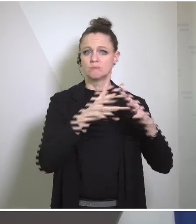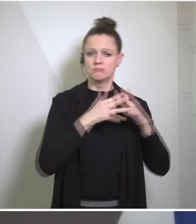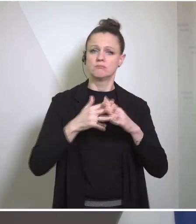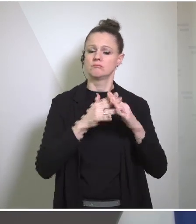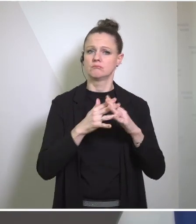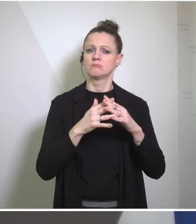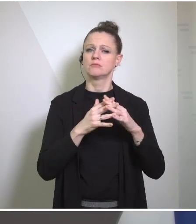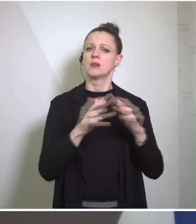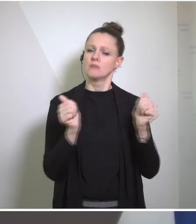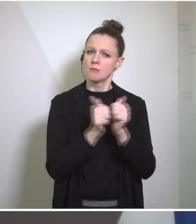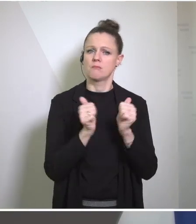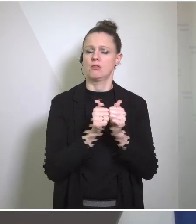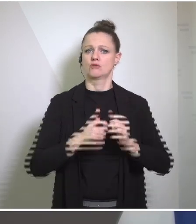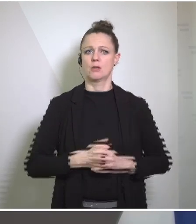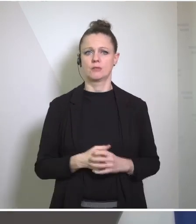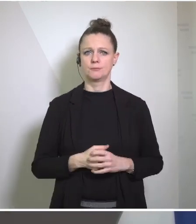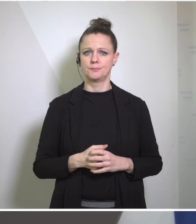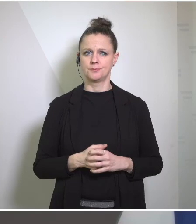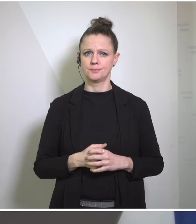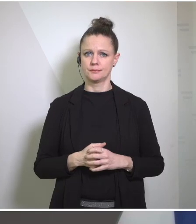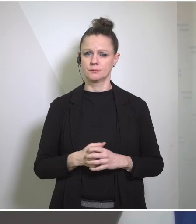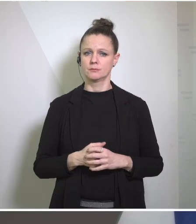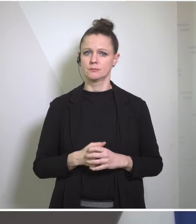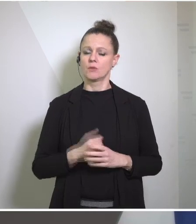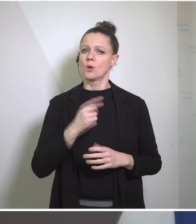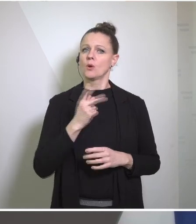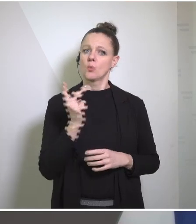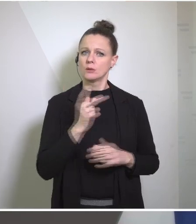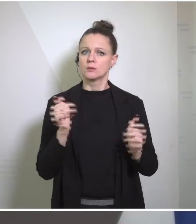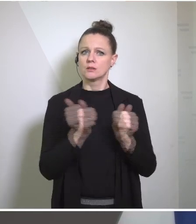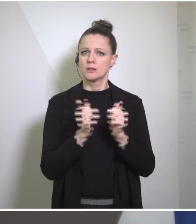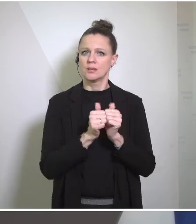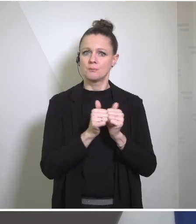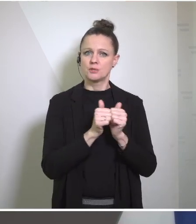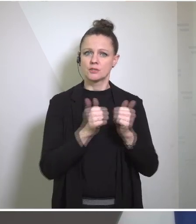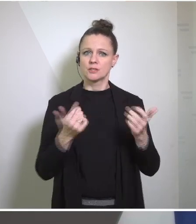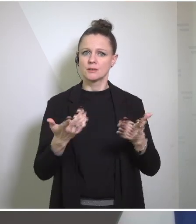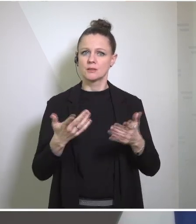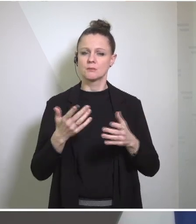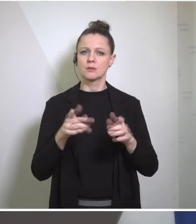built. And our partnership and if I may say so our friendship, also personal friendship is not only